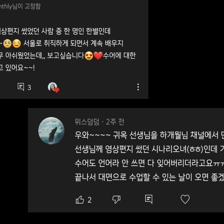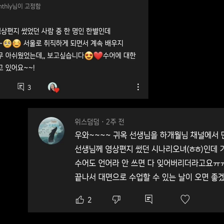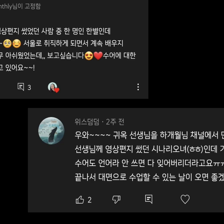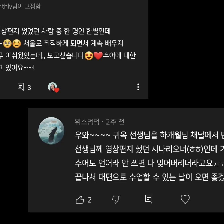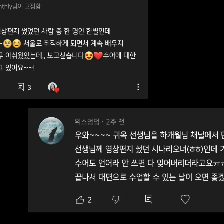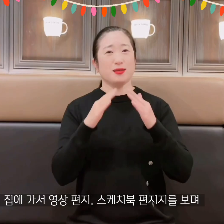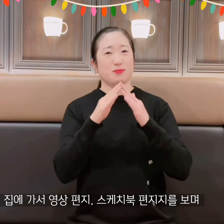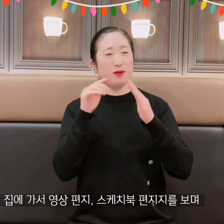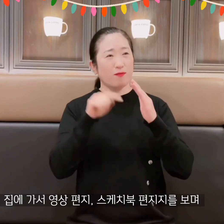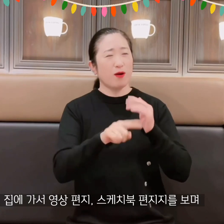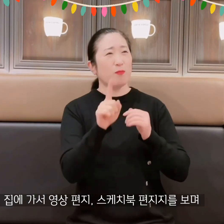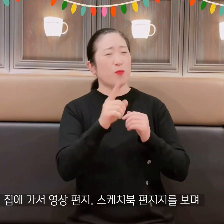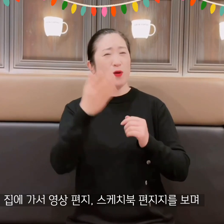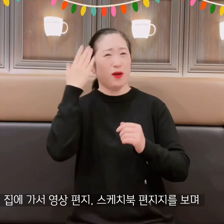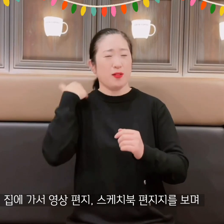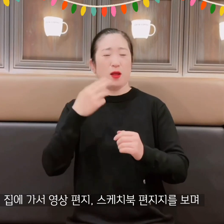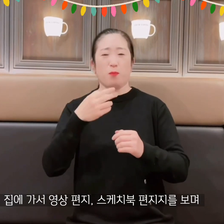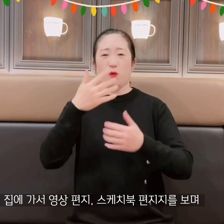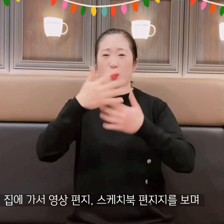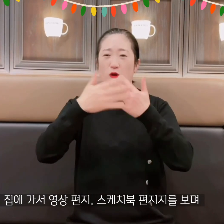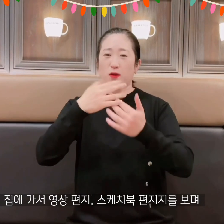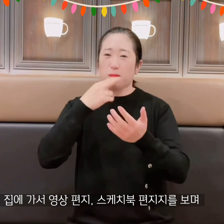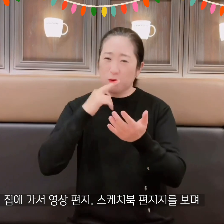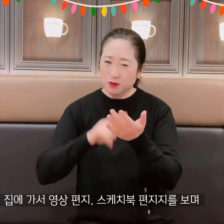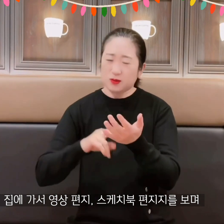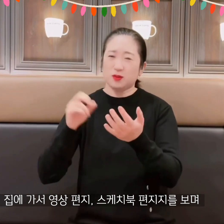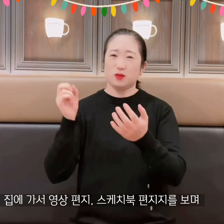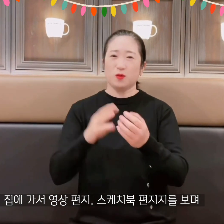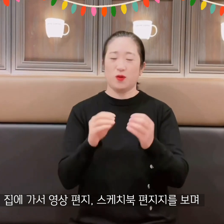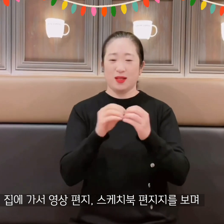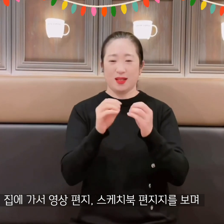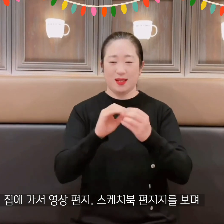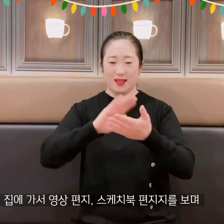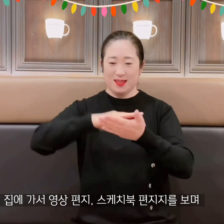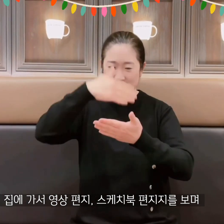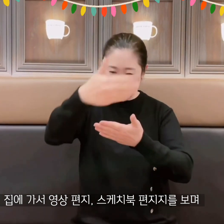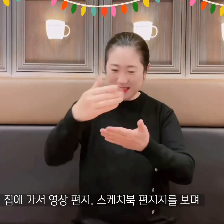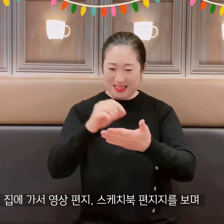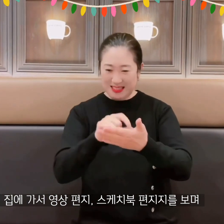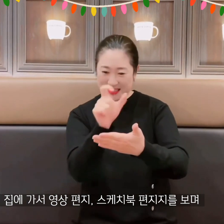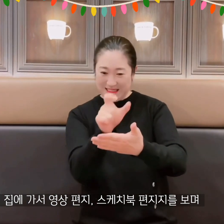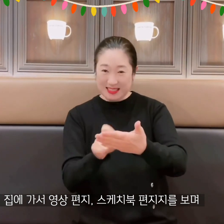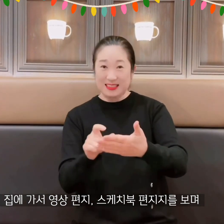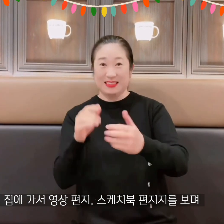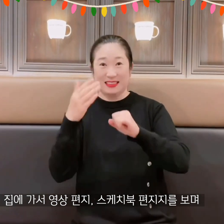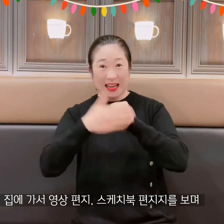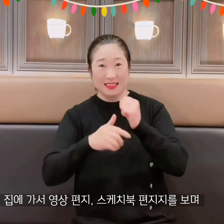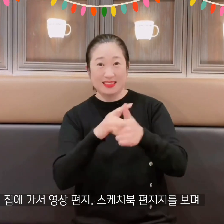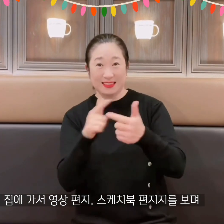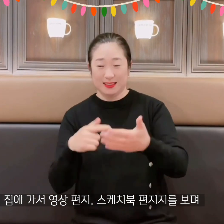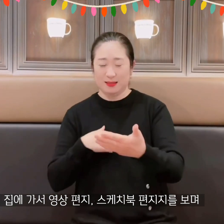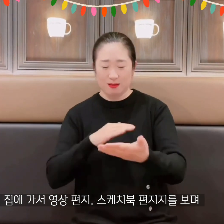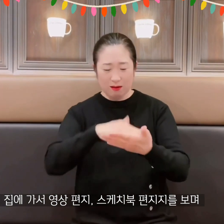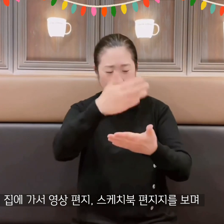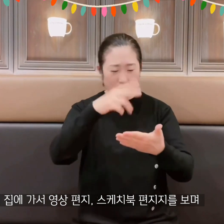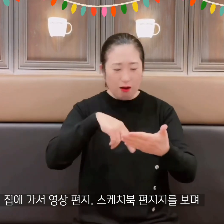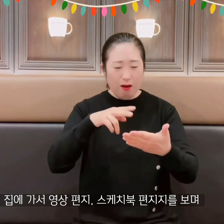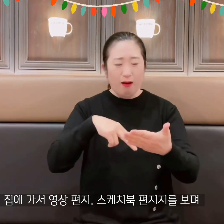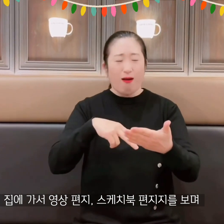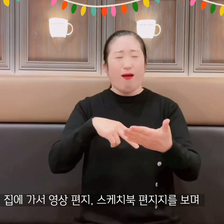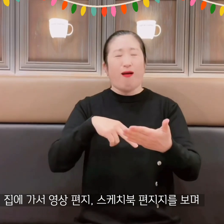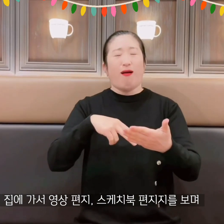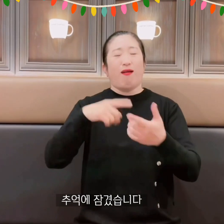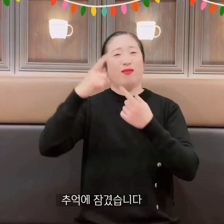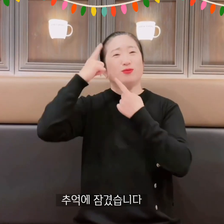I went home and looked at the video letter and sketchbook stationery.